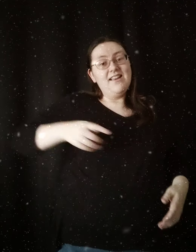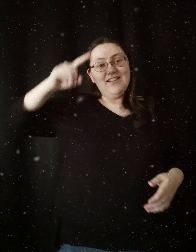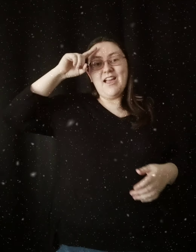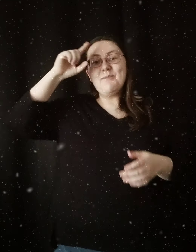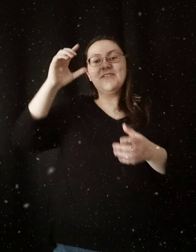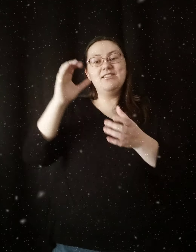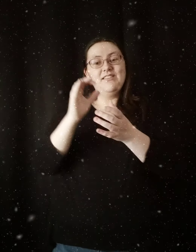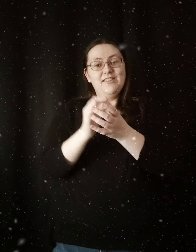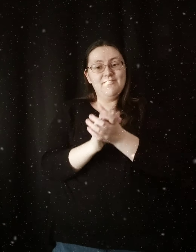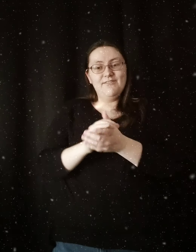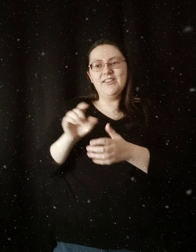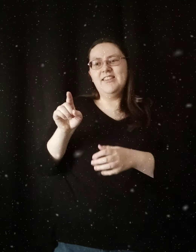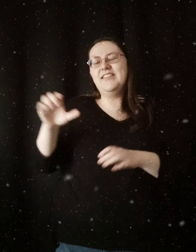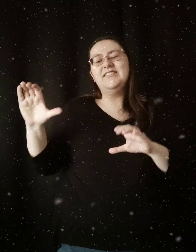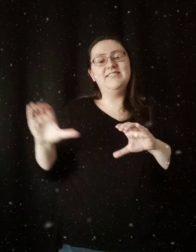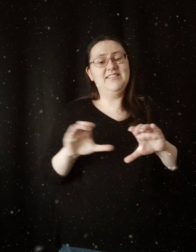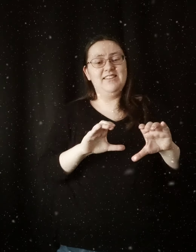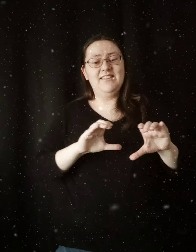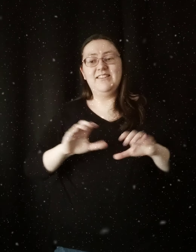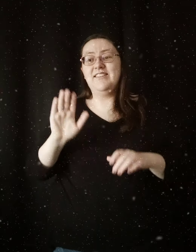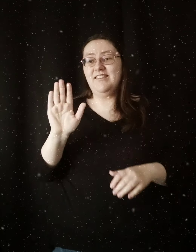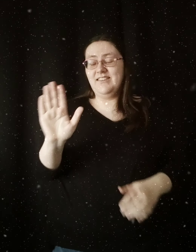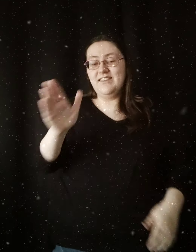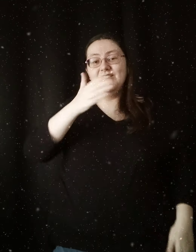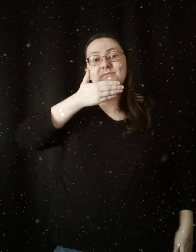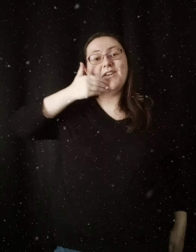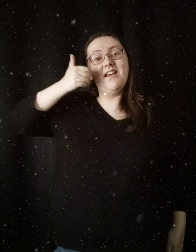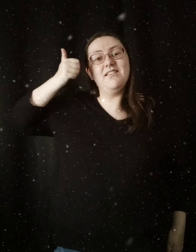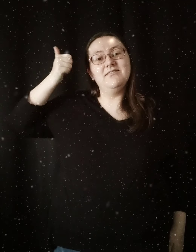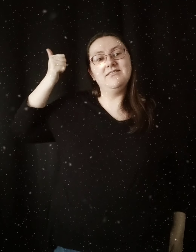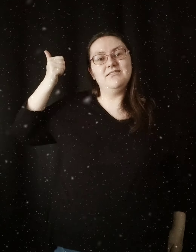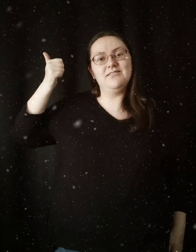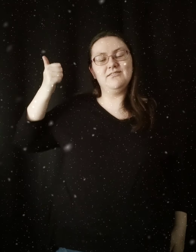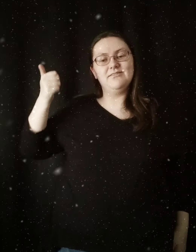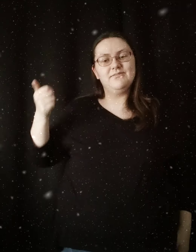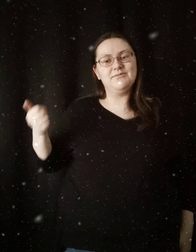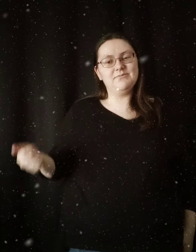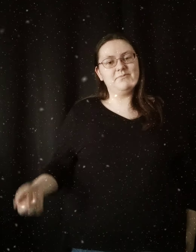And I believe he did his best